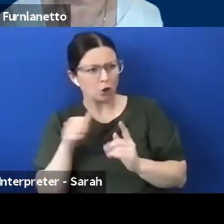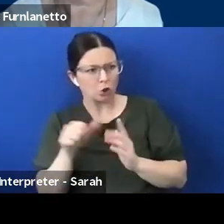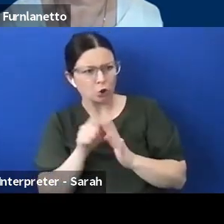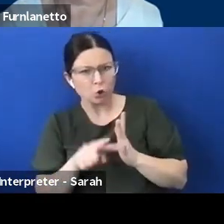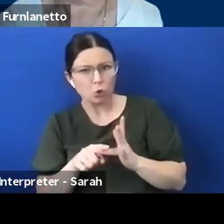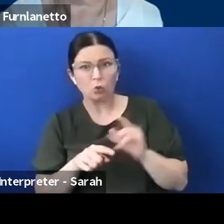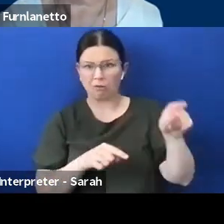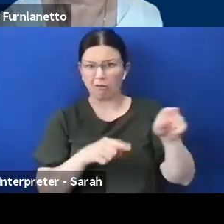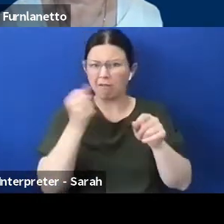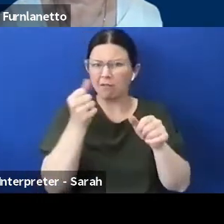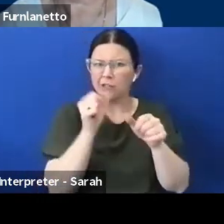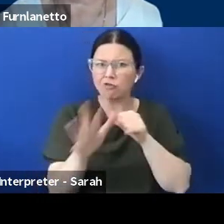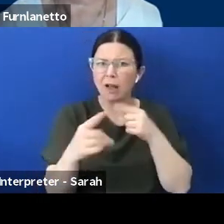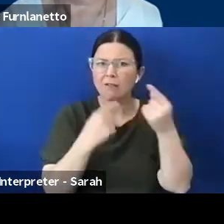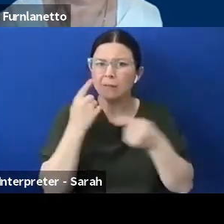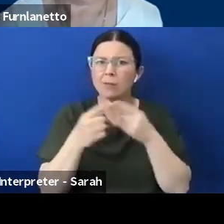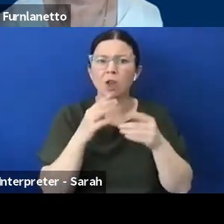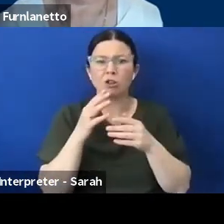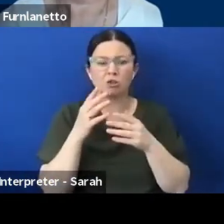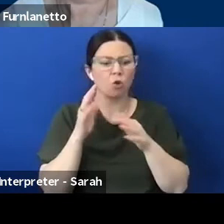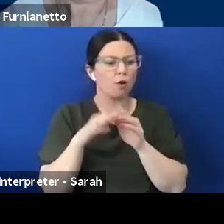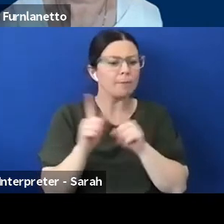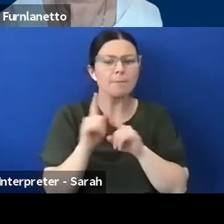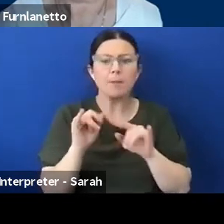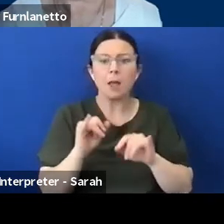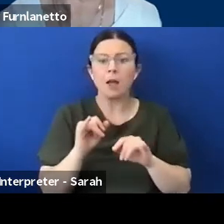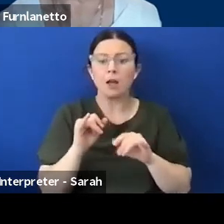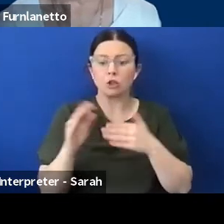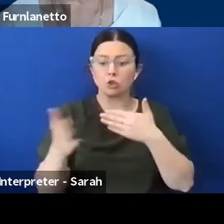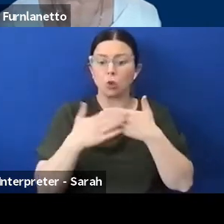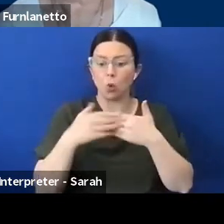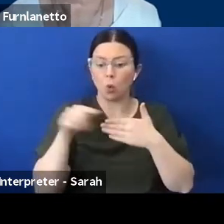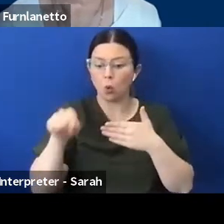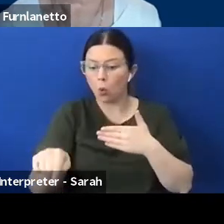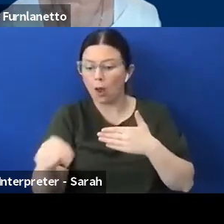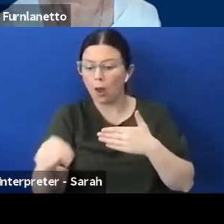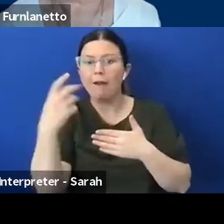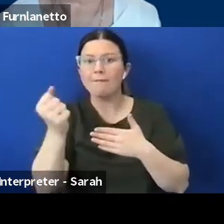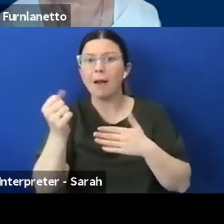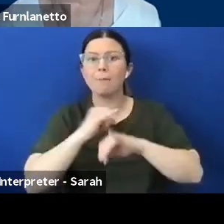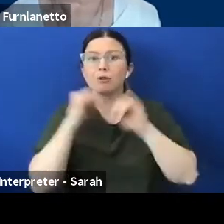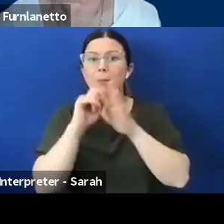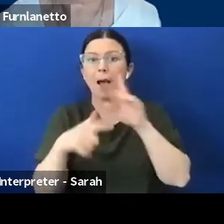having an emergency pack near the door for example, you know, that contains I don't know, spare